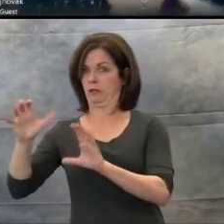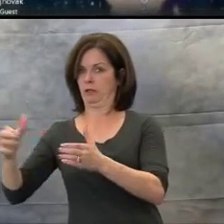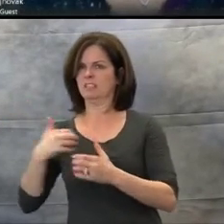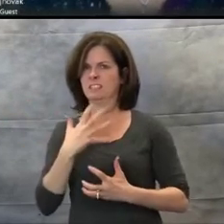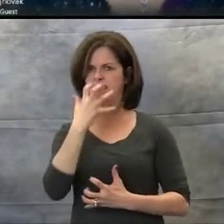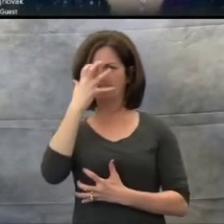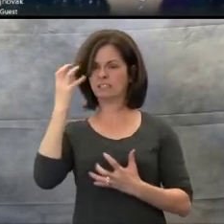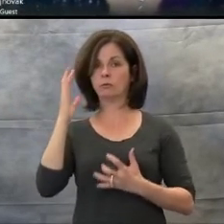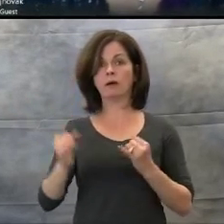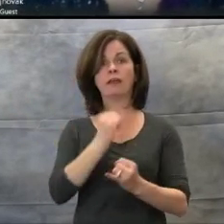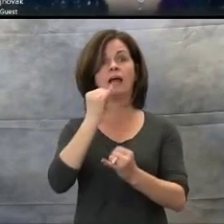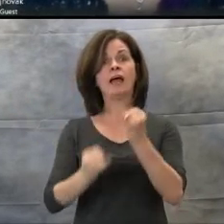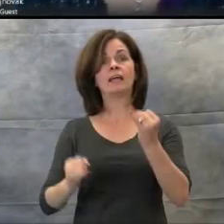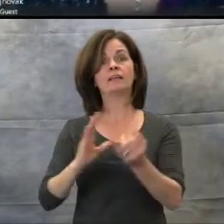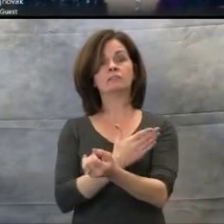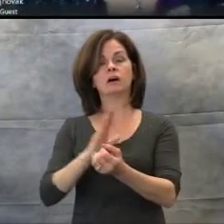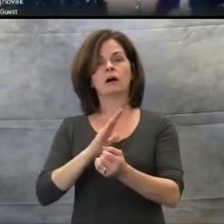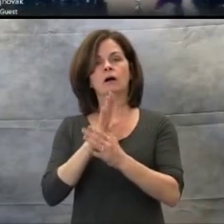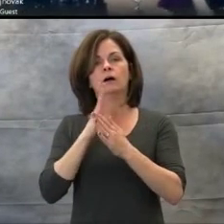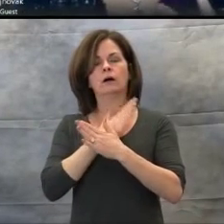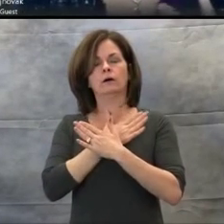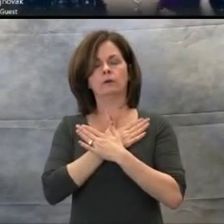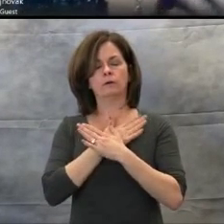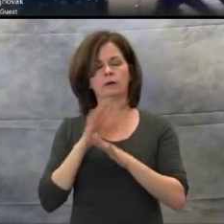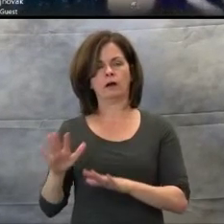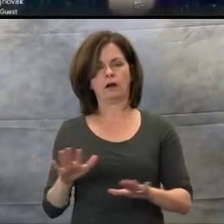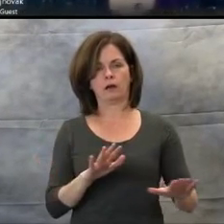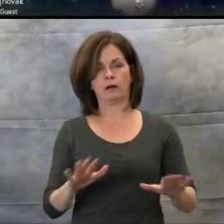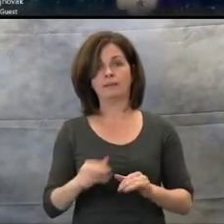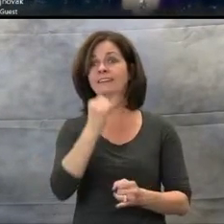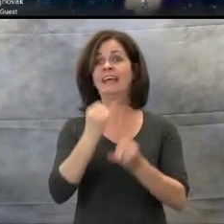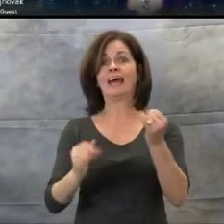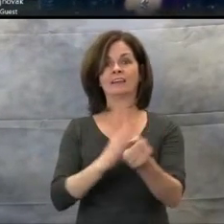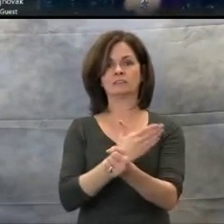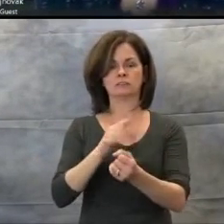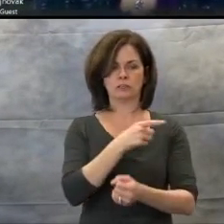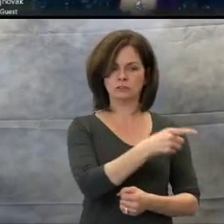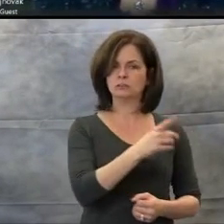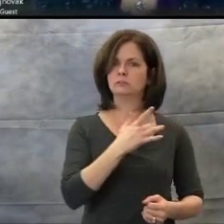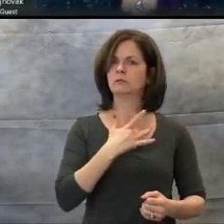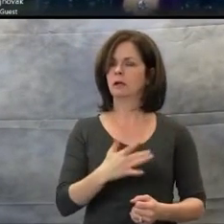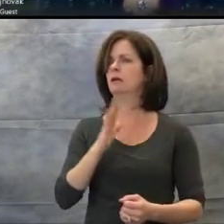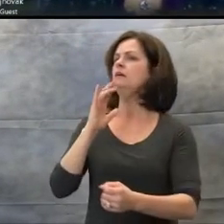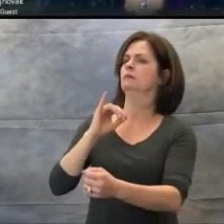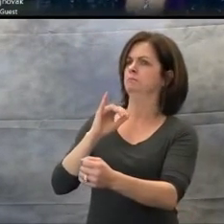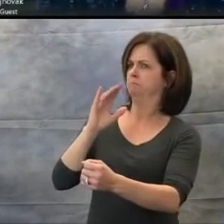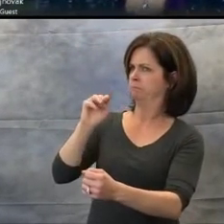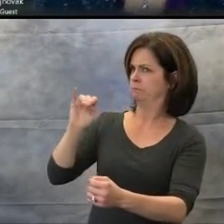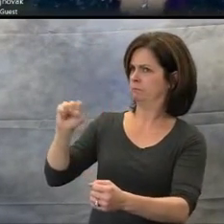"Miss Novak, I'd like to apologize to the following people. As I transitioned, I was a little bit rude to."